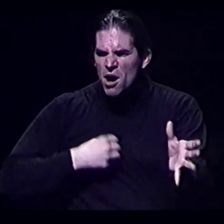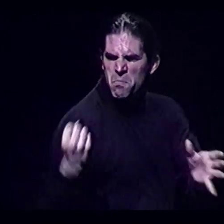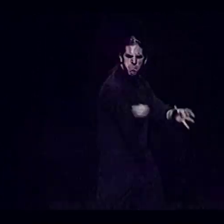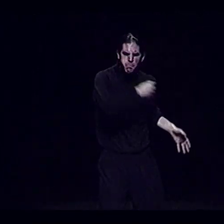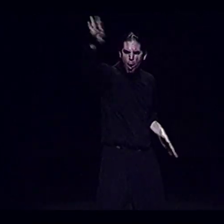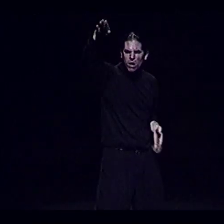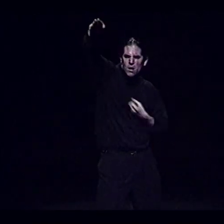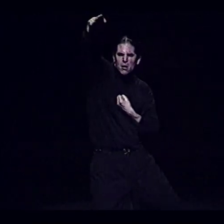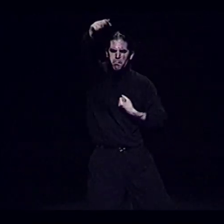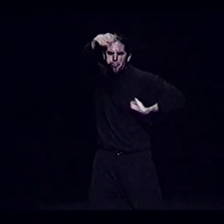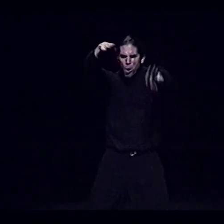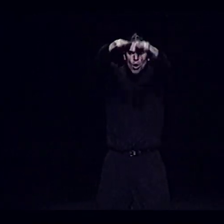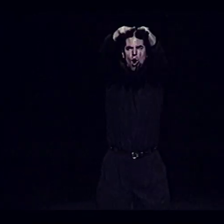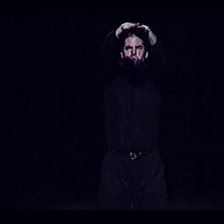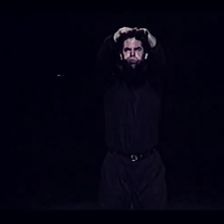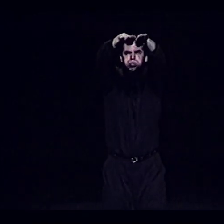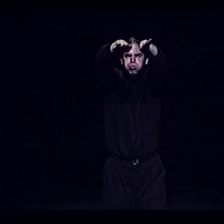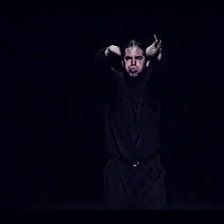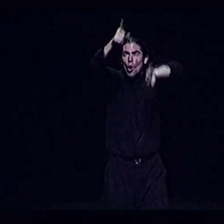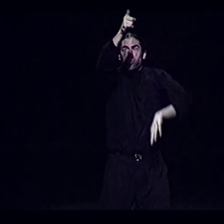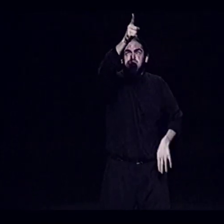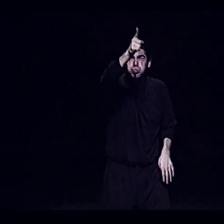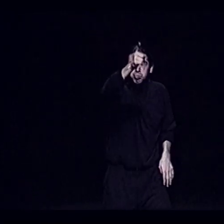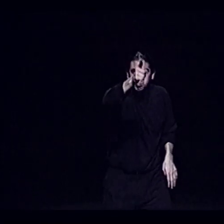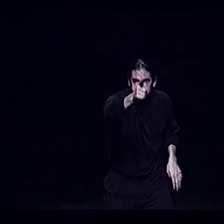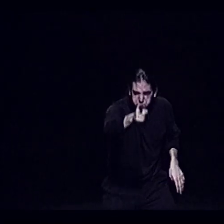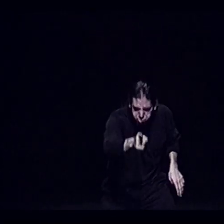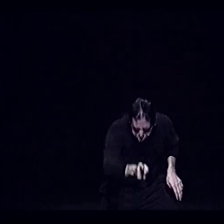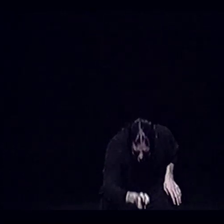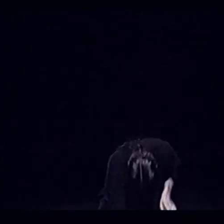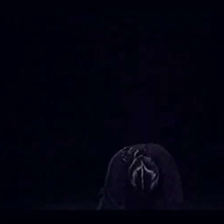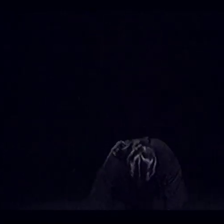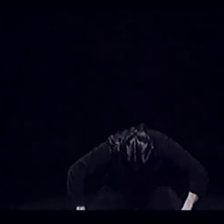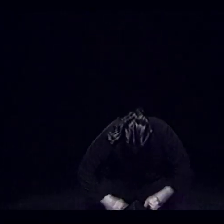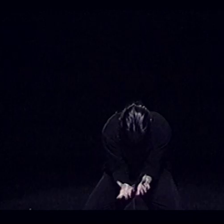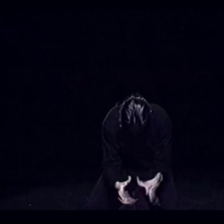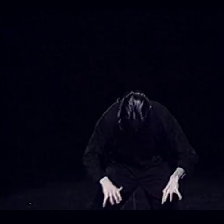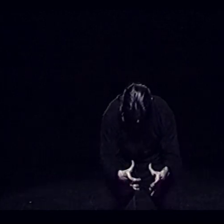It's the bomb bay doors opening The mushroom cloud